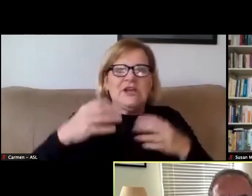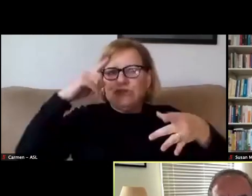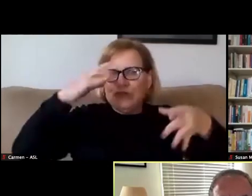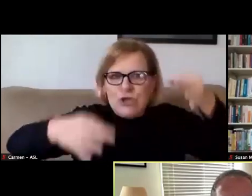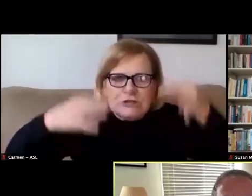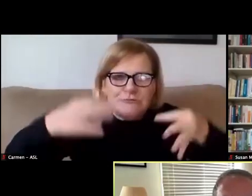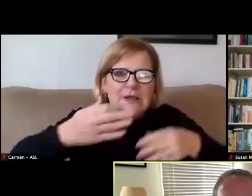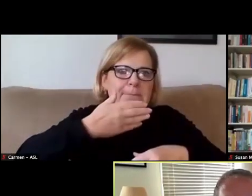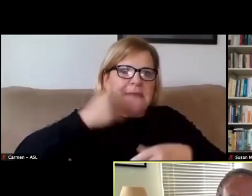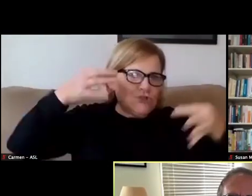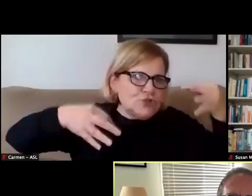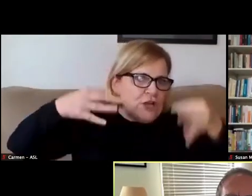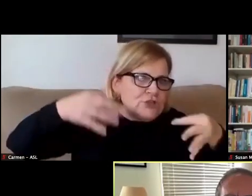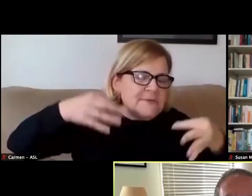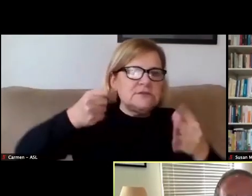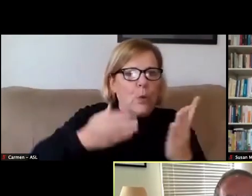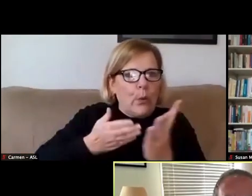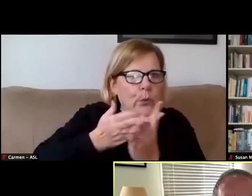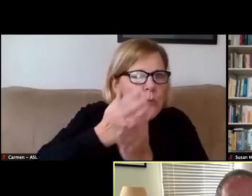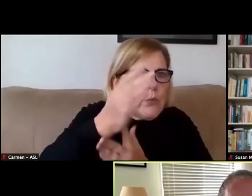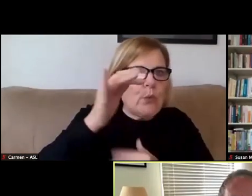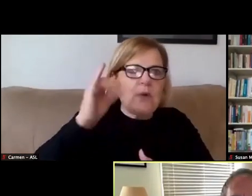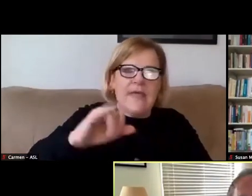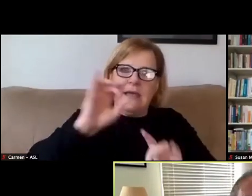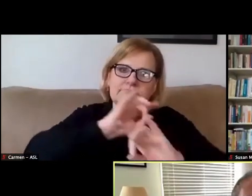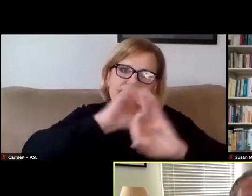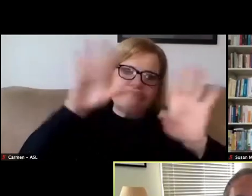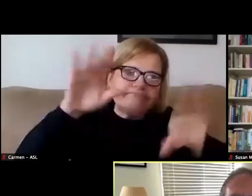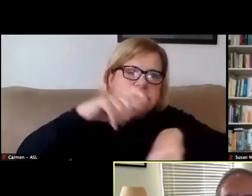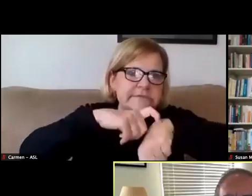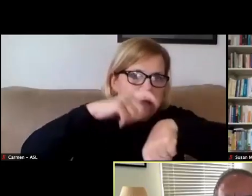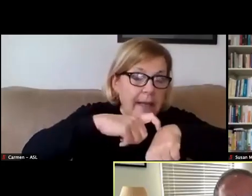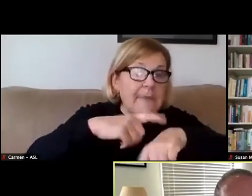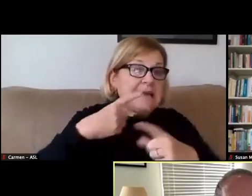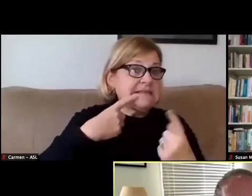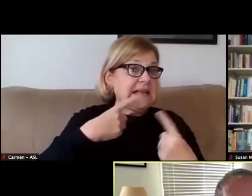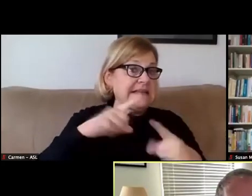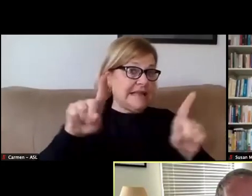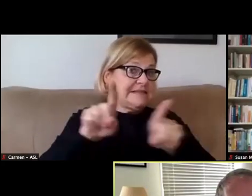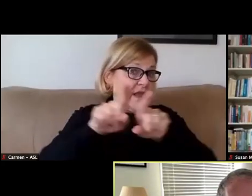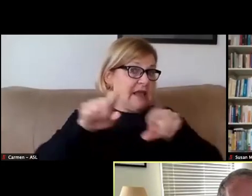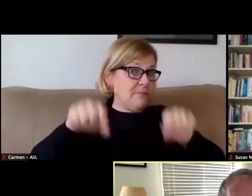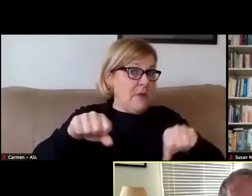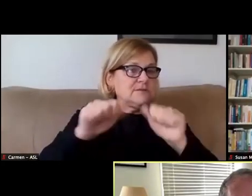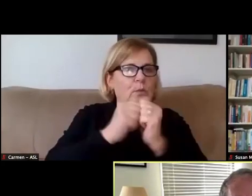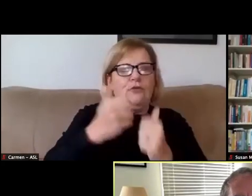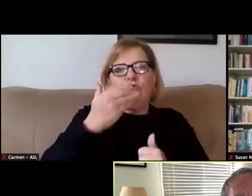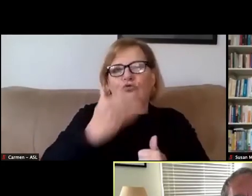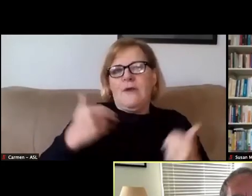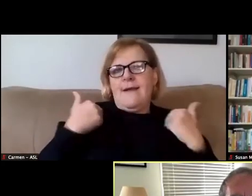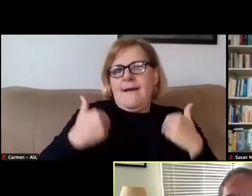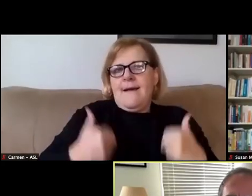make it through this very challenging time as successfully as possible and with their good health maintained.